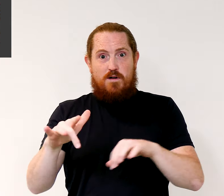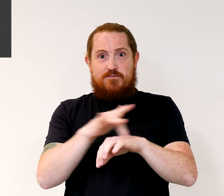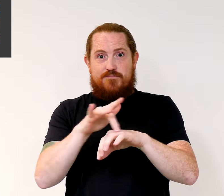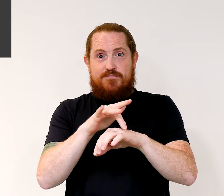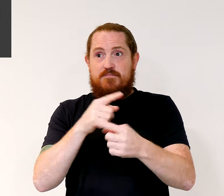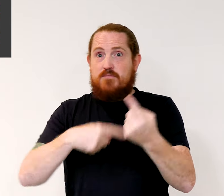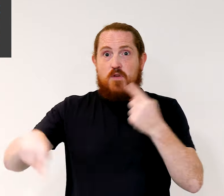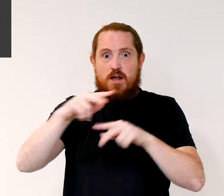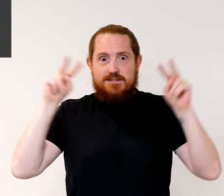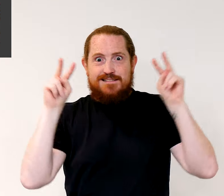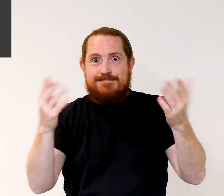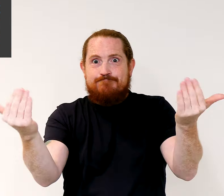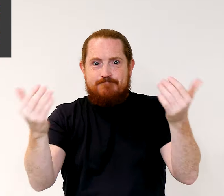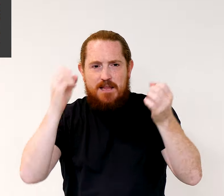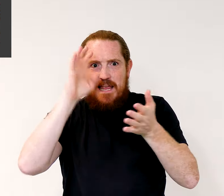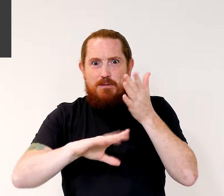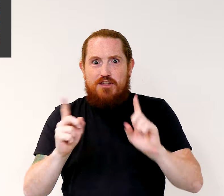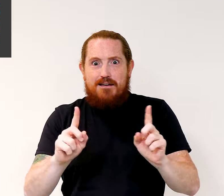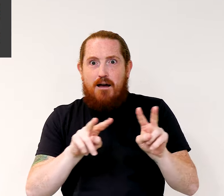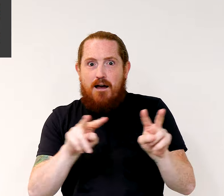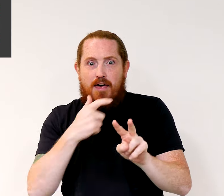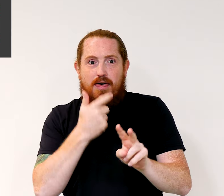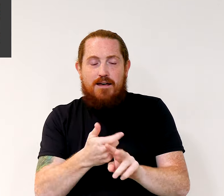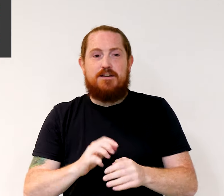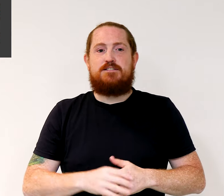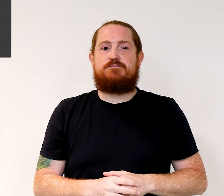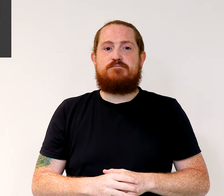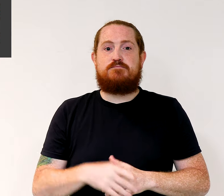in a trio of new short ballets.